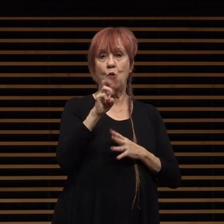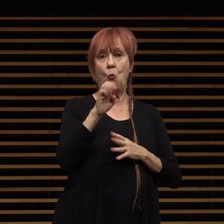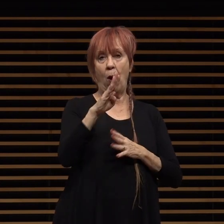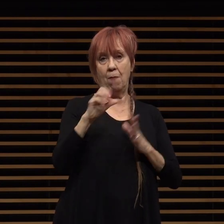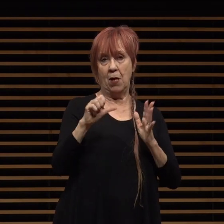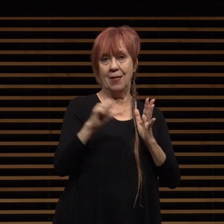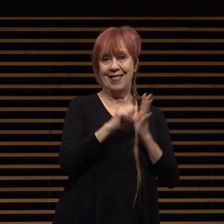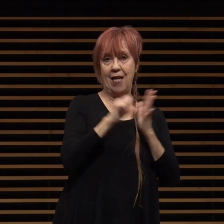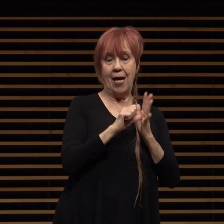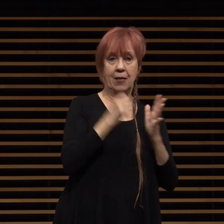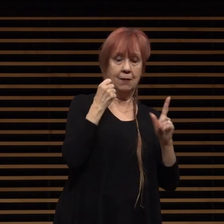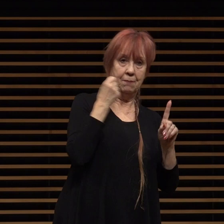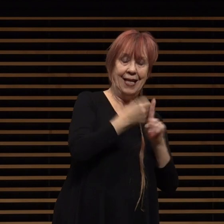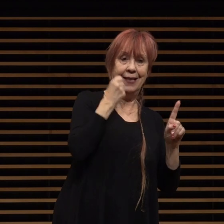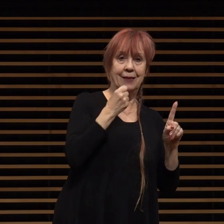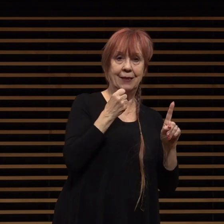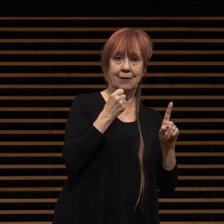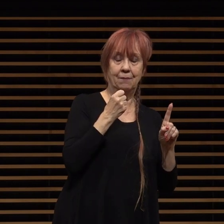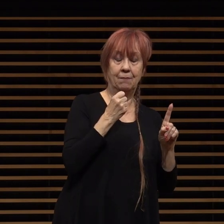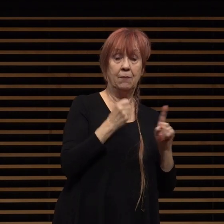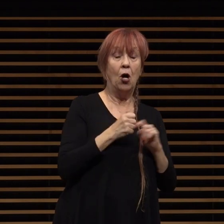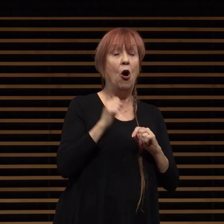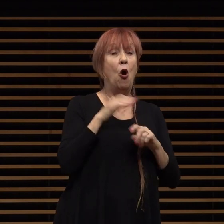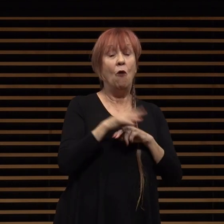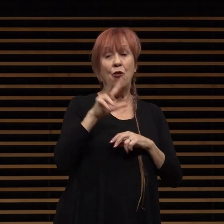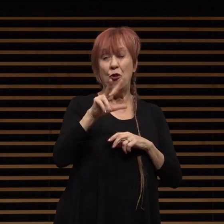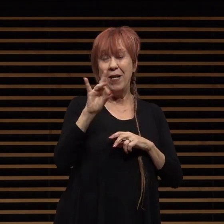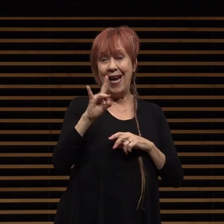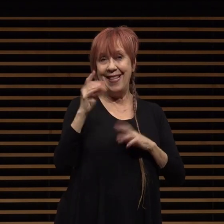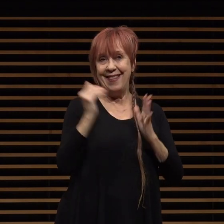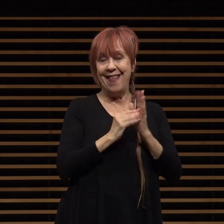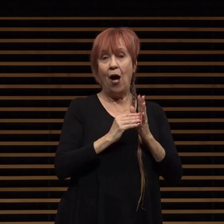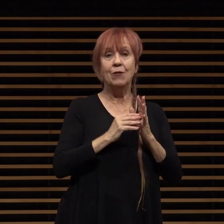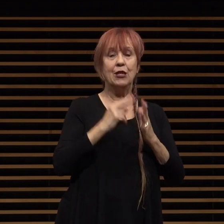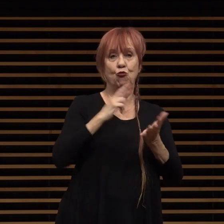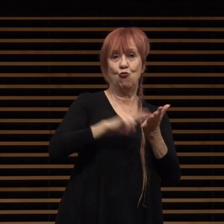over 38 000 research sessions were